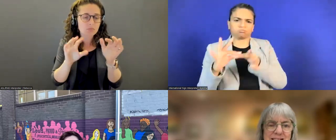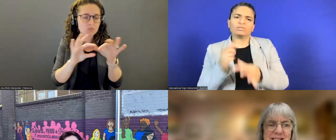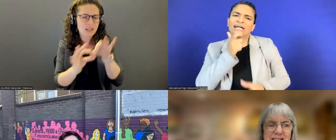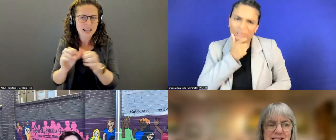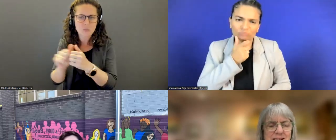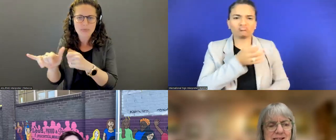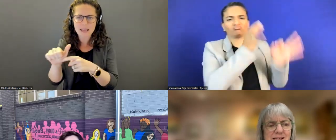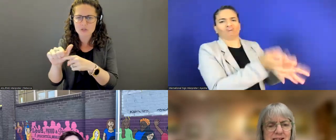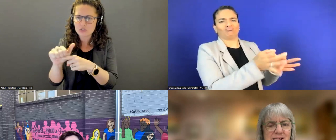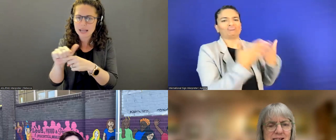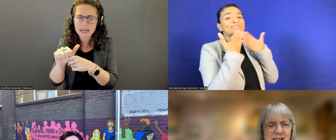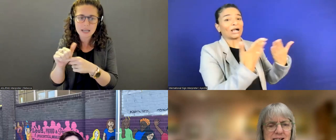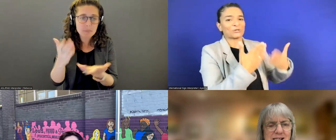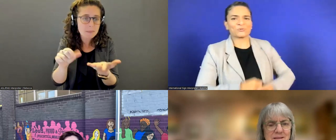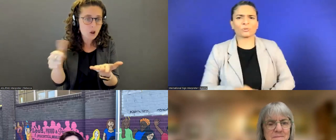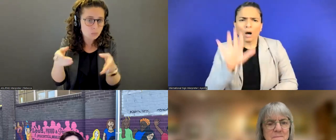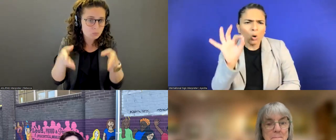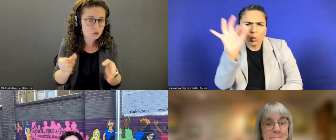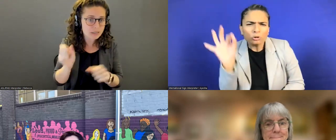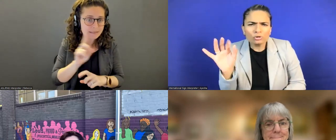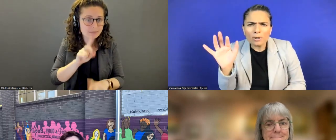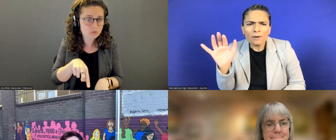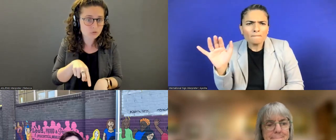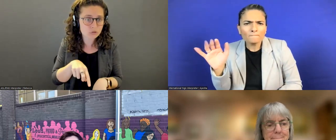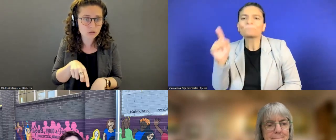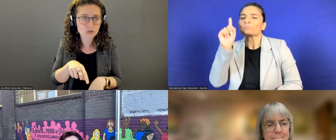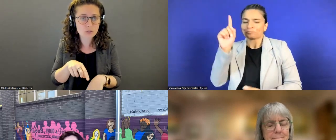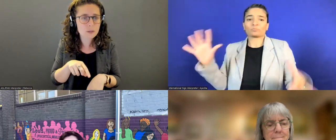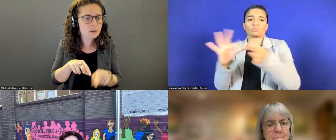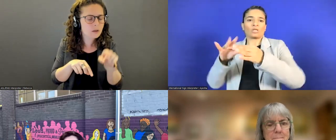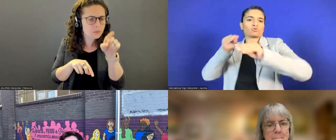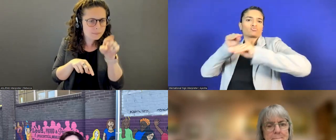Maybe for our other guest presenters can speak to that.